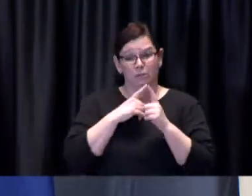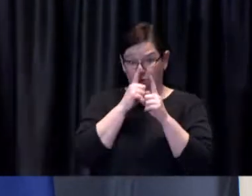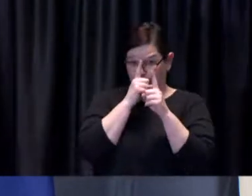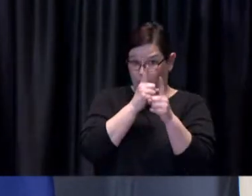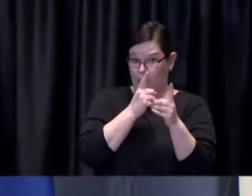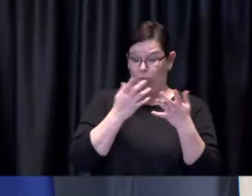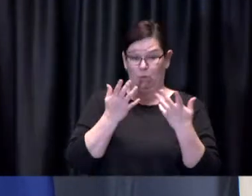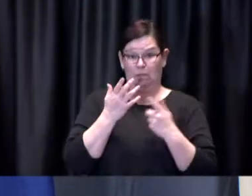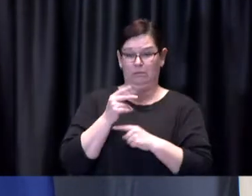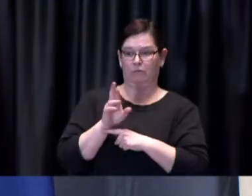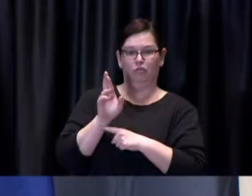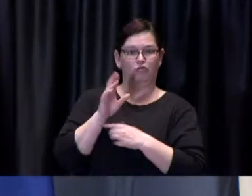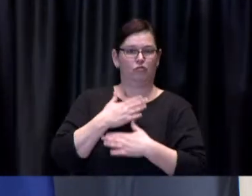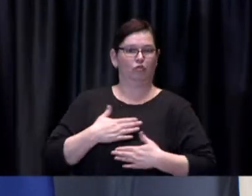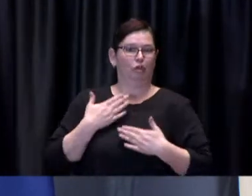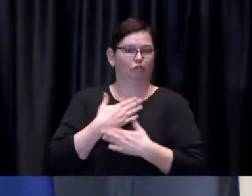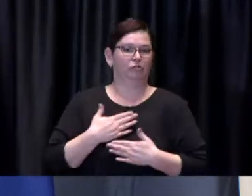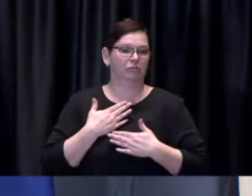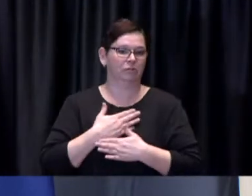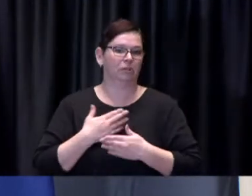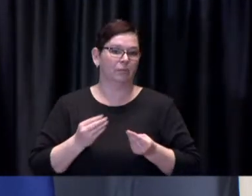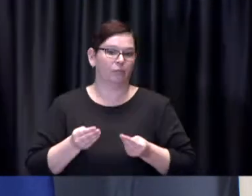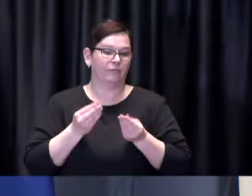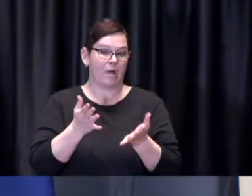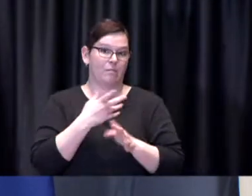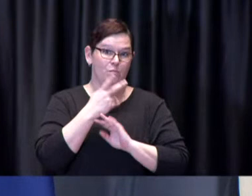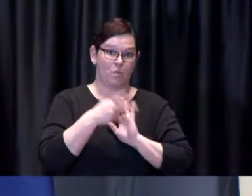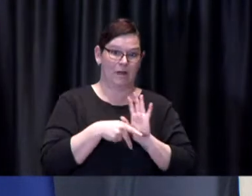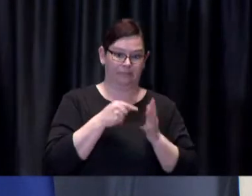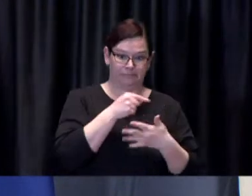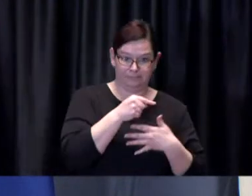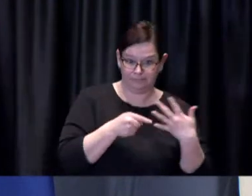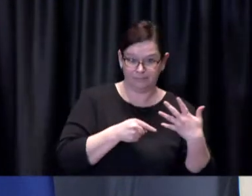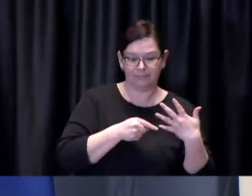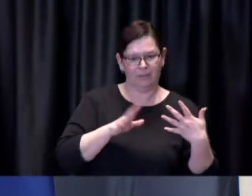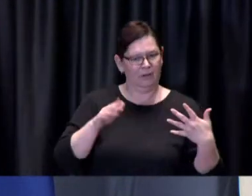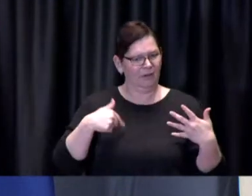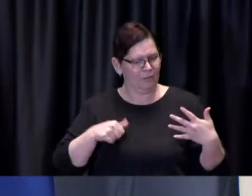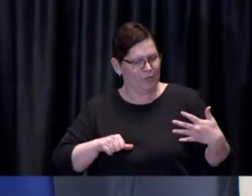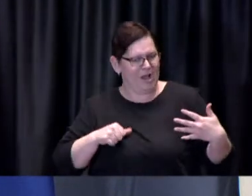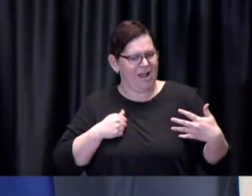I'm proud to report that the City of Toronto's Welcome TO Winter Parks plan welcomes skaters